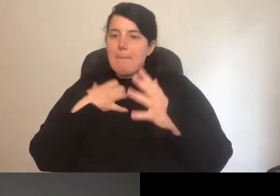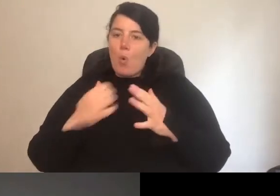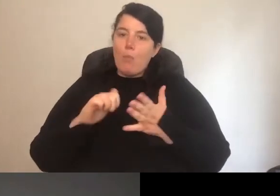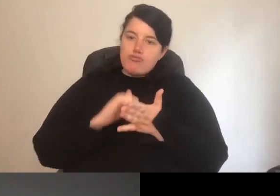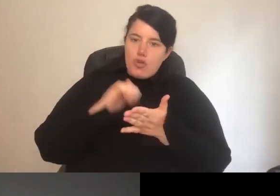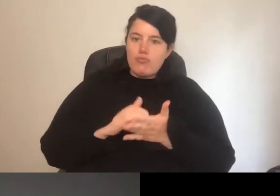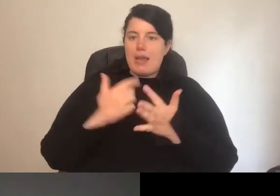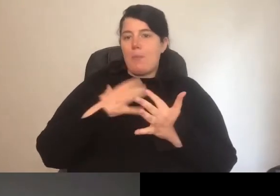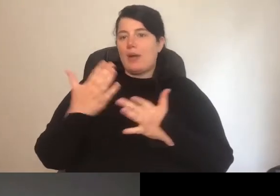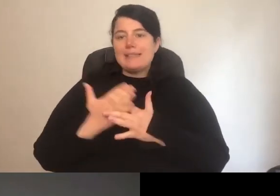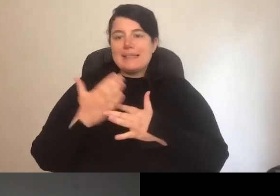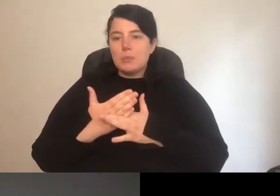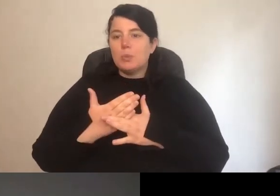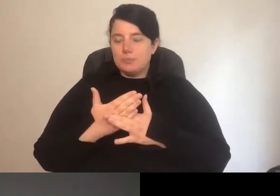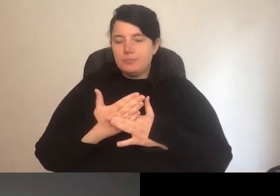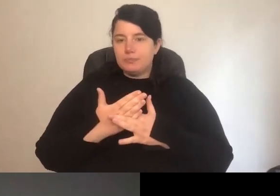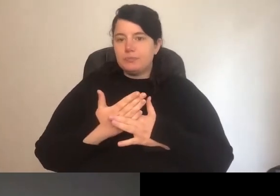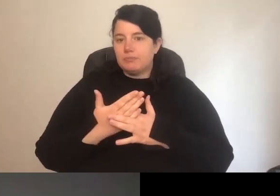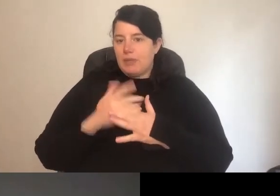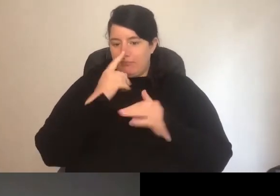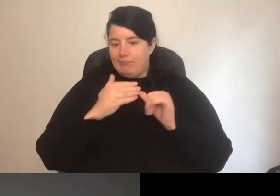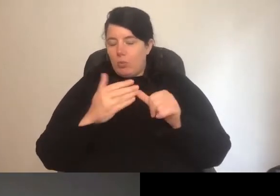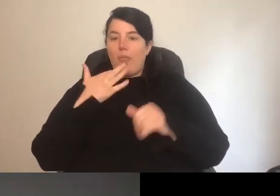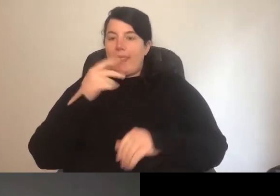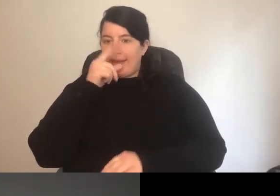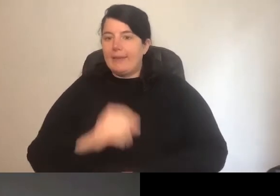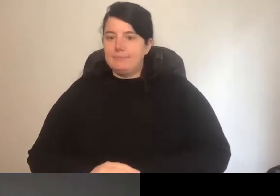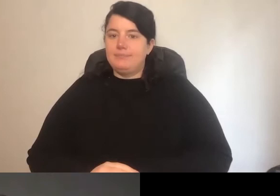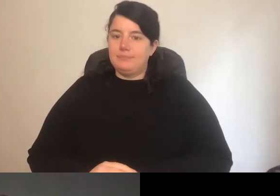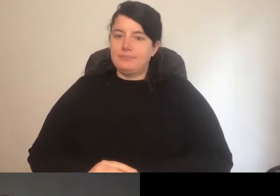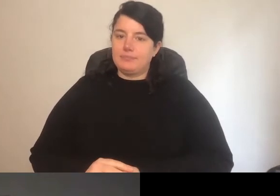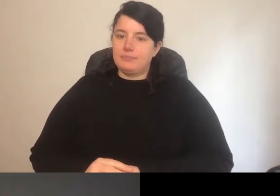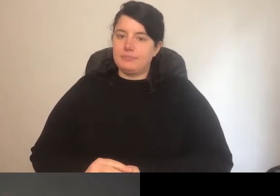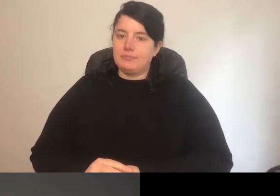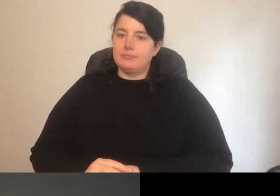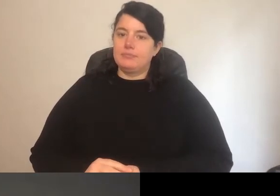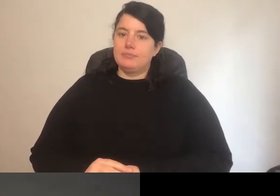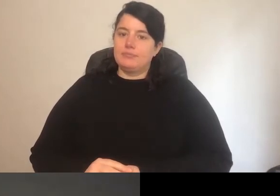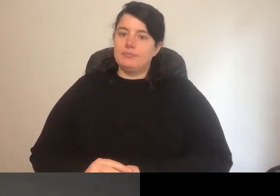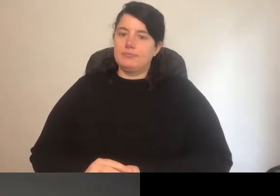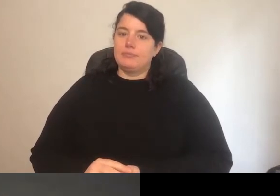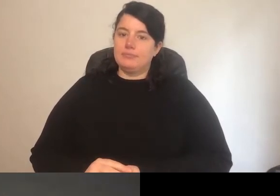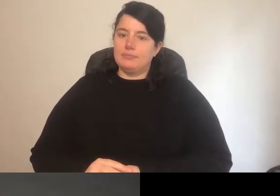contribute when they can. Totally. And that just speaks to your piece around different learning sometimes and